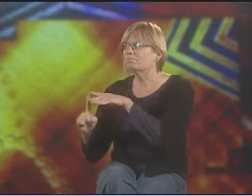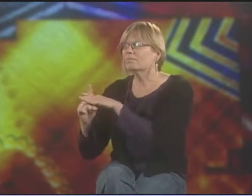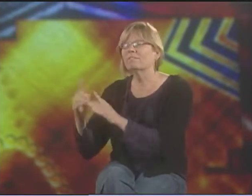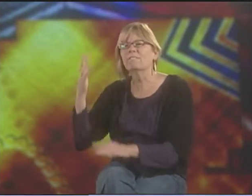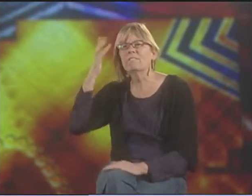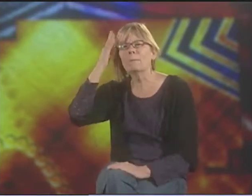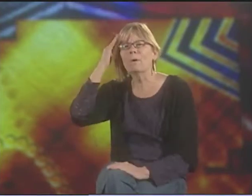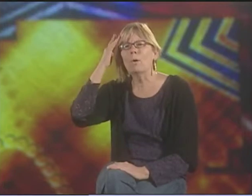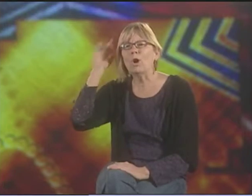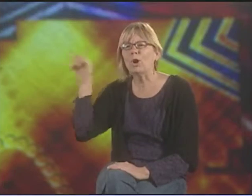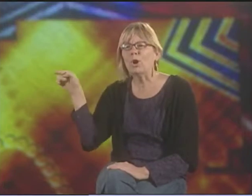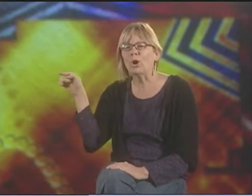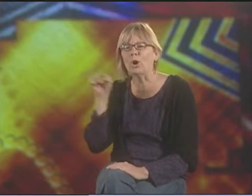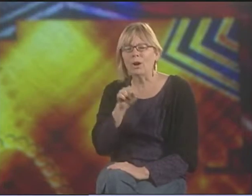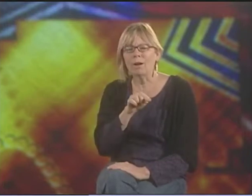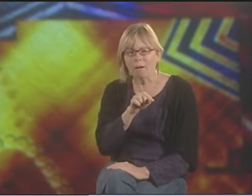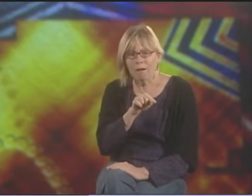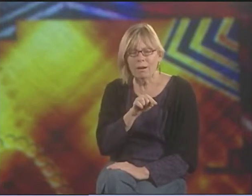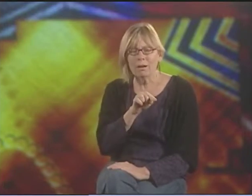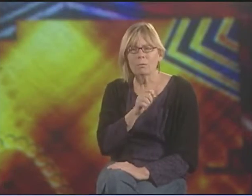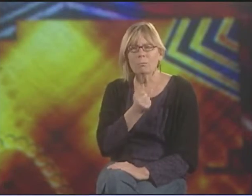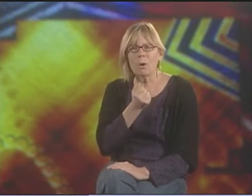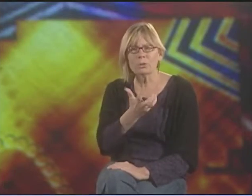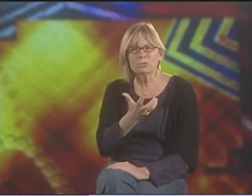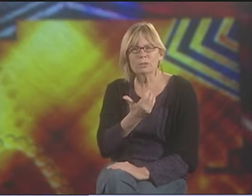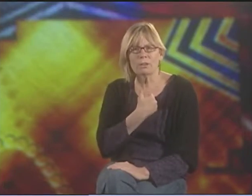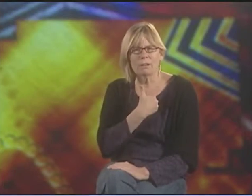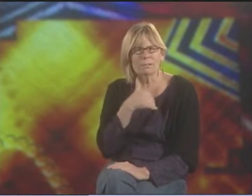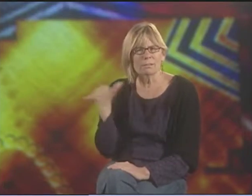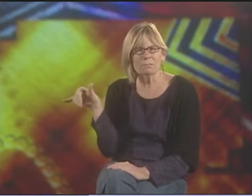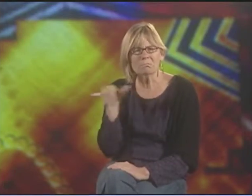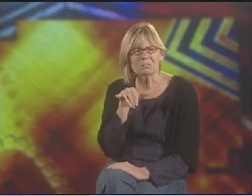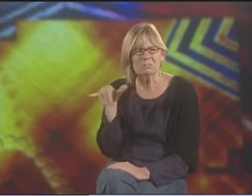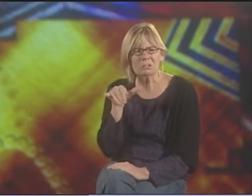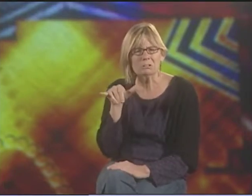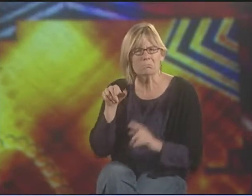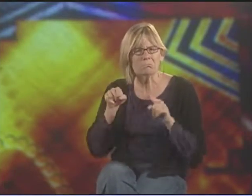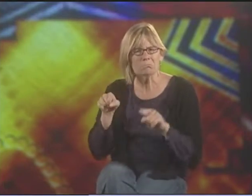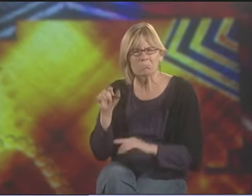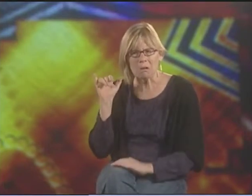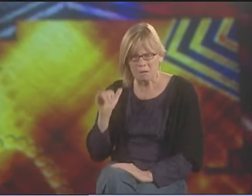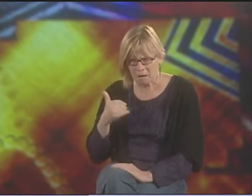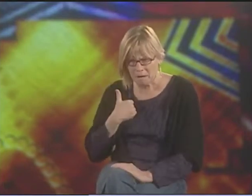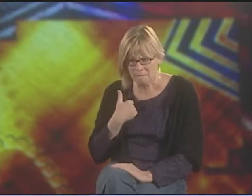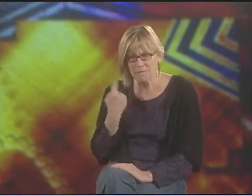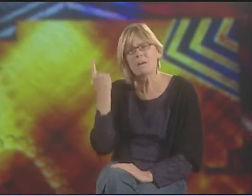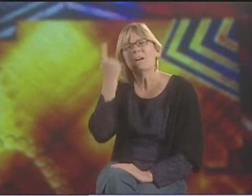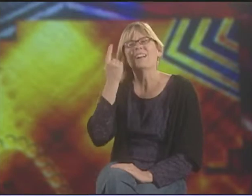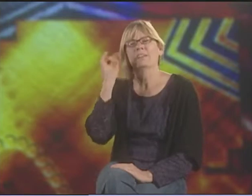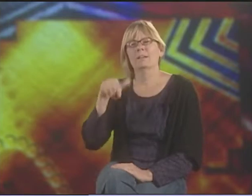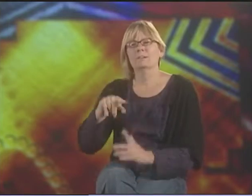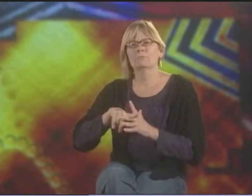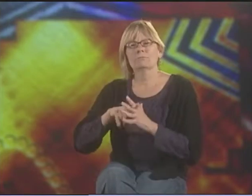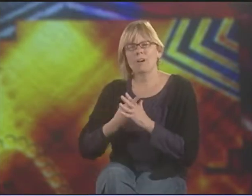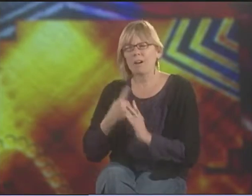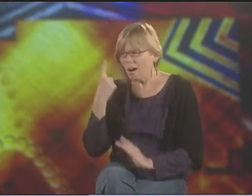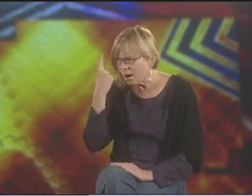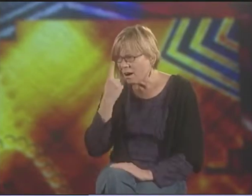IT SEEMED THAT IT FELT FAMILIAR TO ME, AND THEN I REALIZED THAT YOU CAN FIND THIS IN POETRY AS WELL.